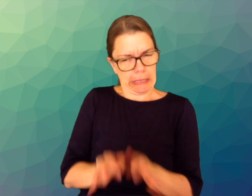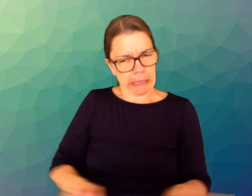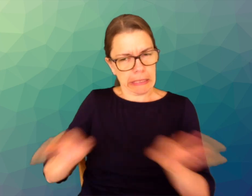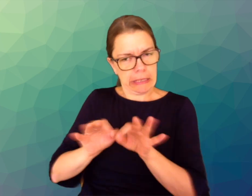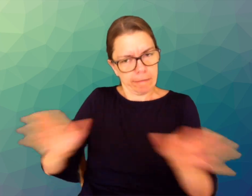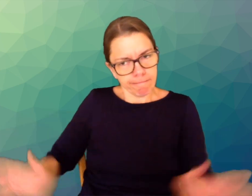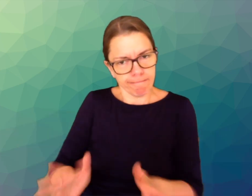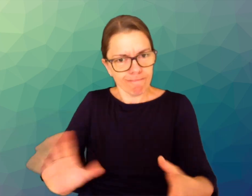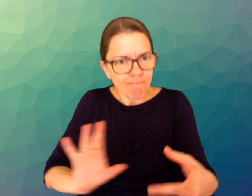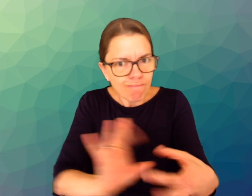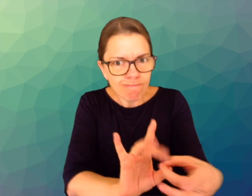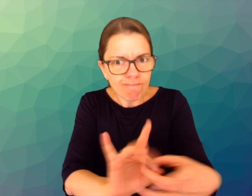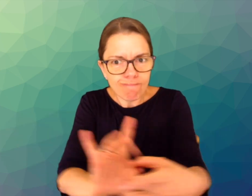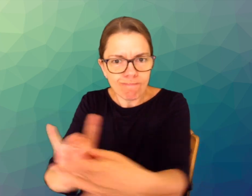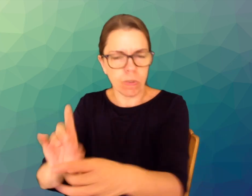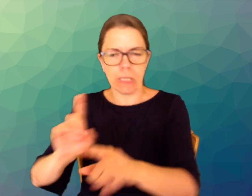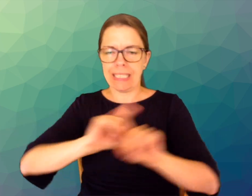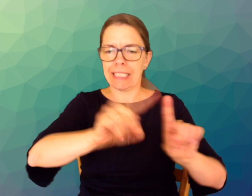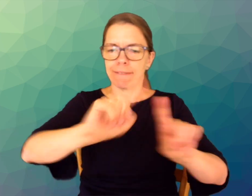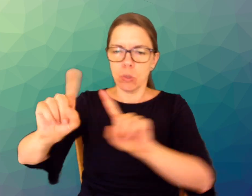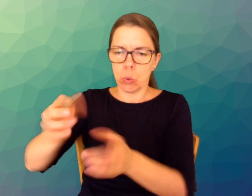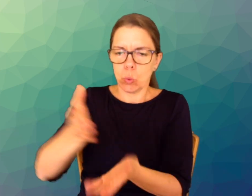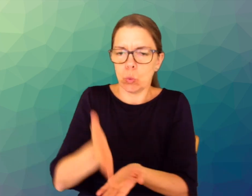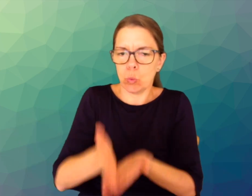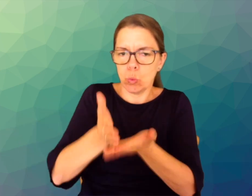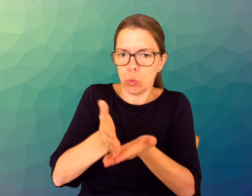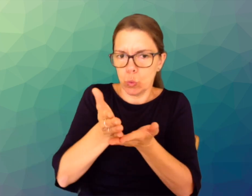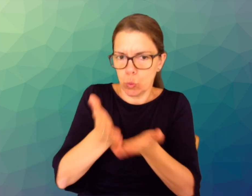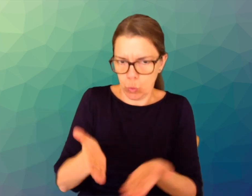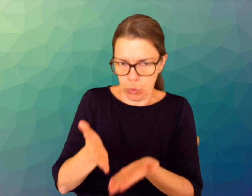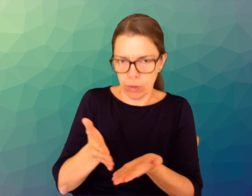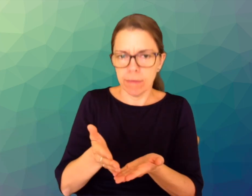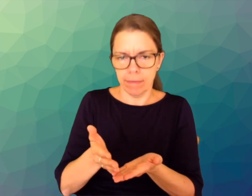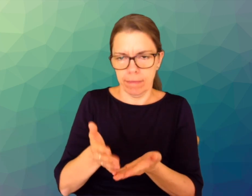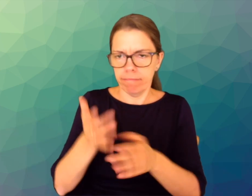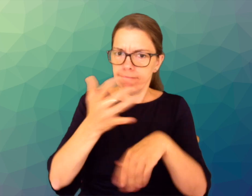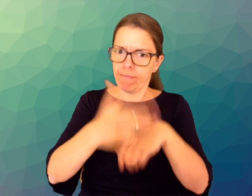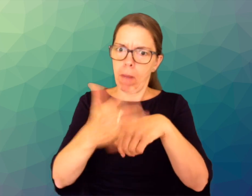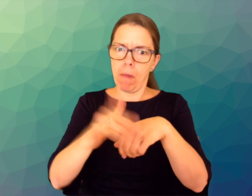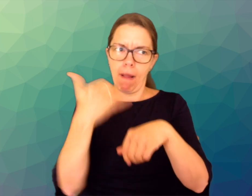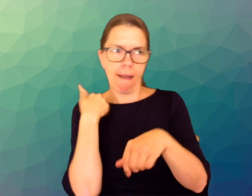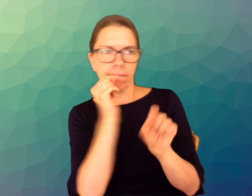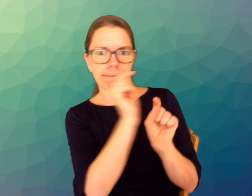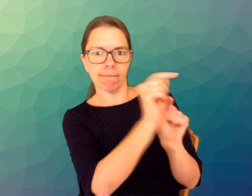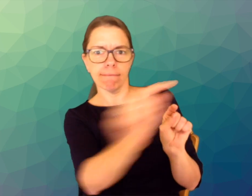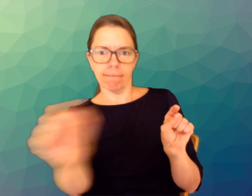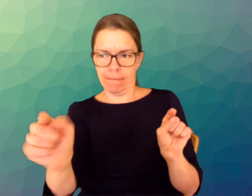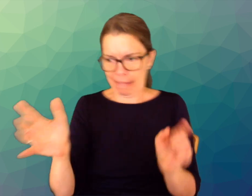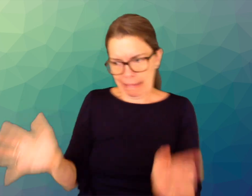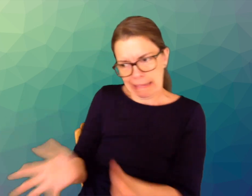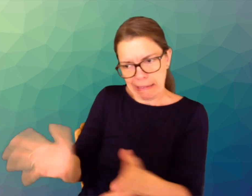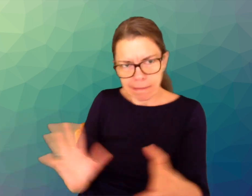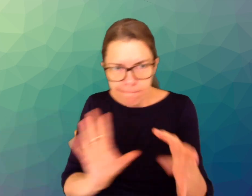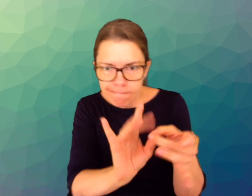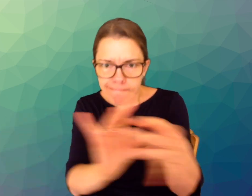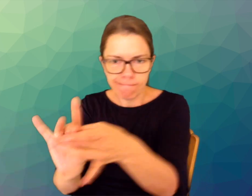with different resources available to them within the Montreal community.